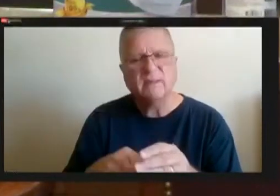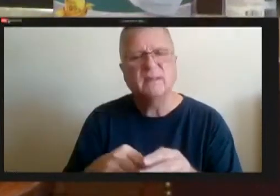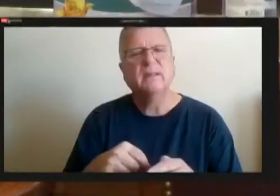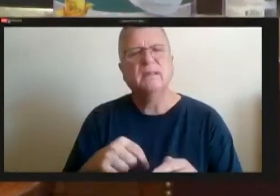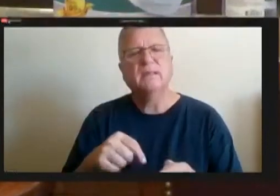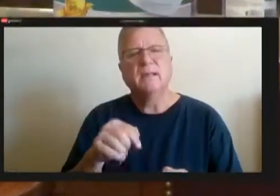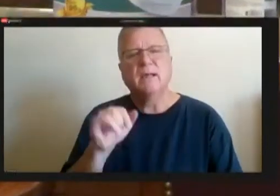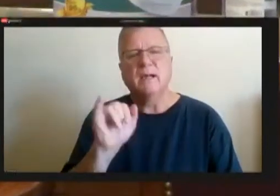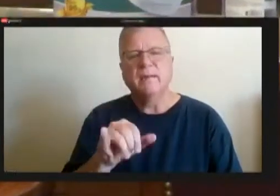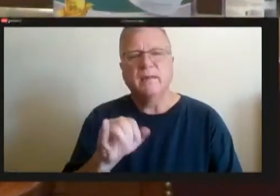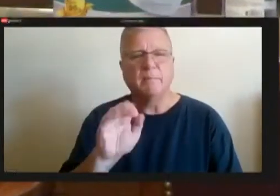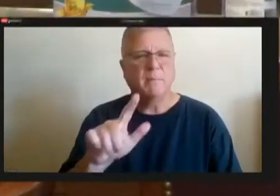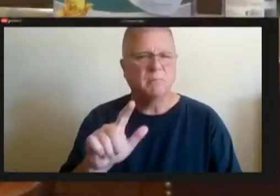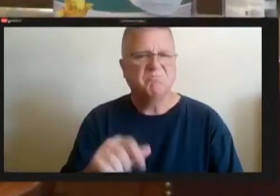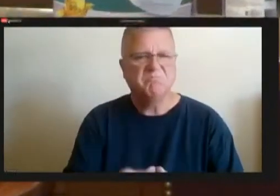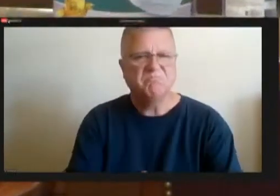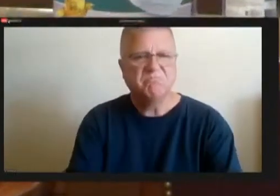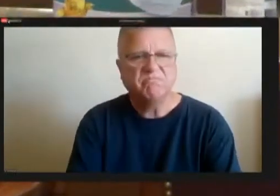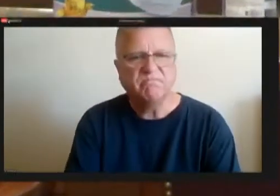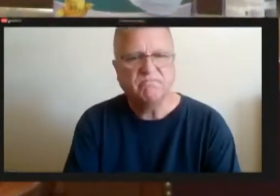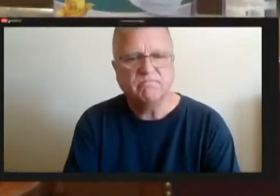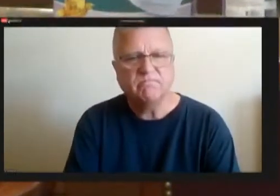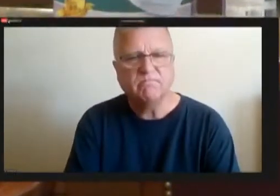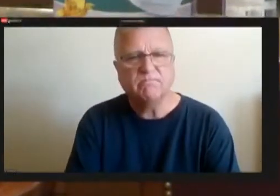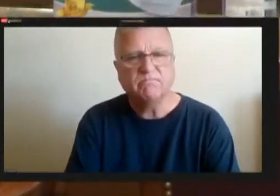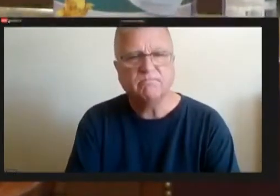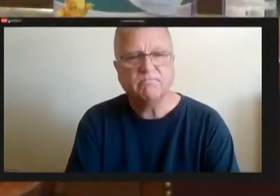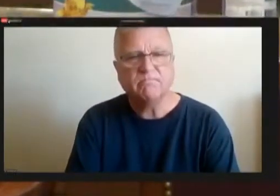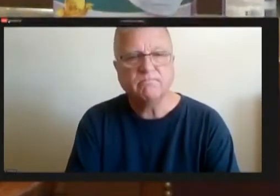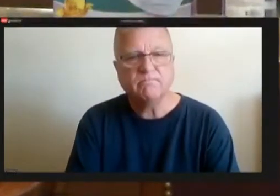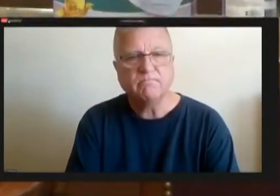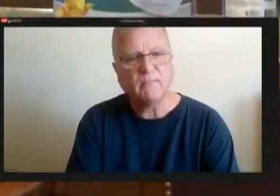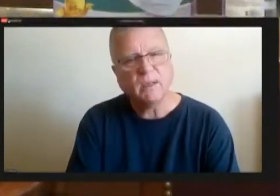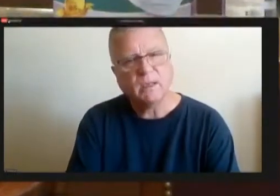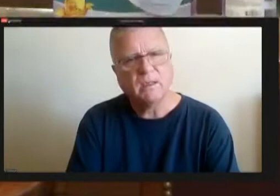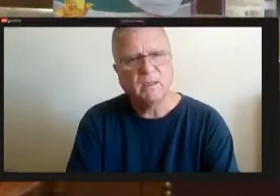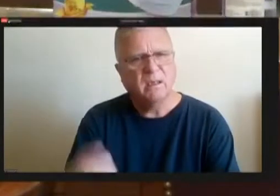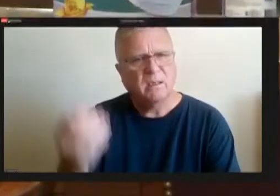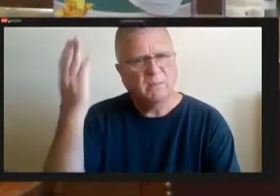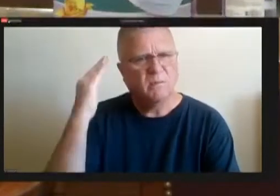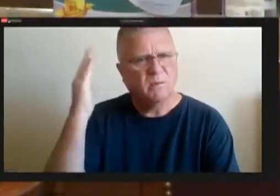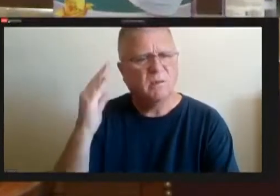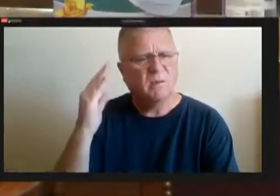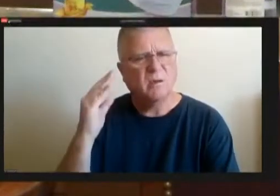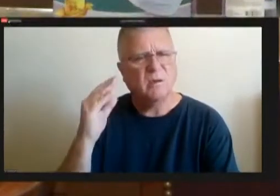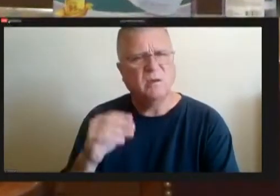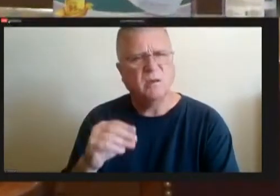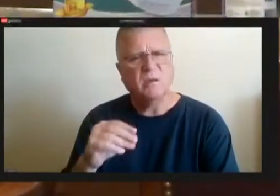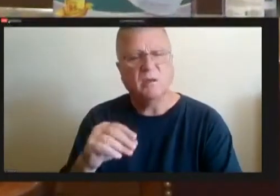That bill, originally was with you know with the parking authority.